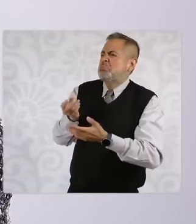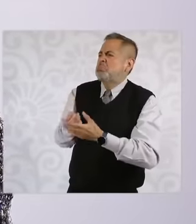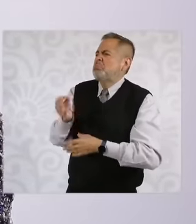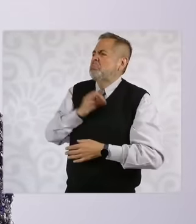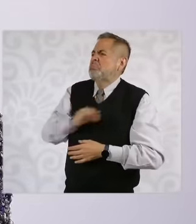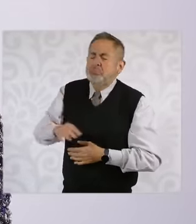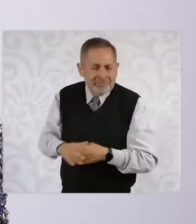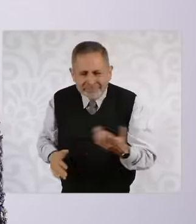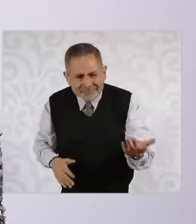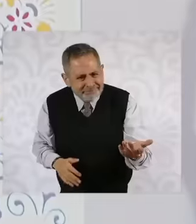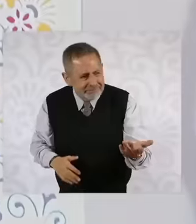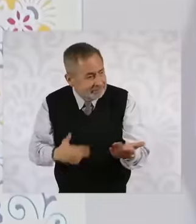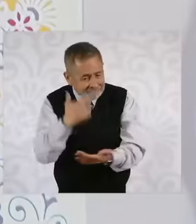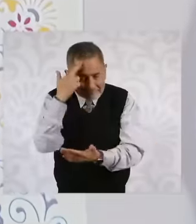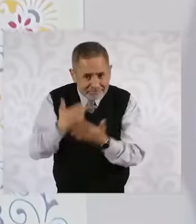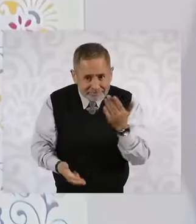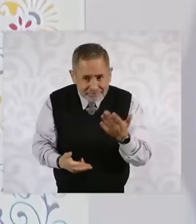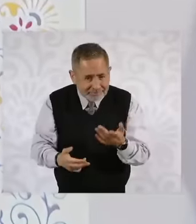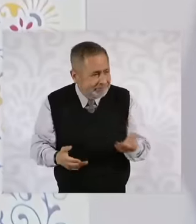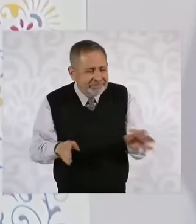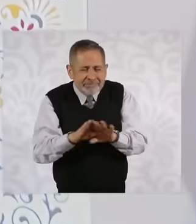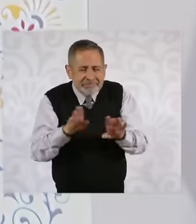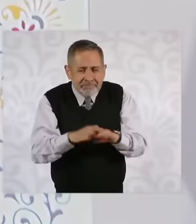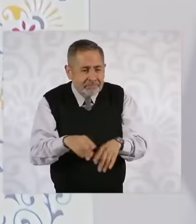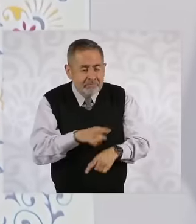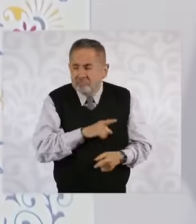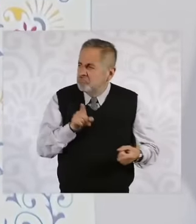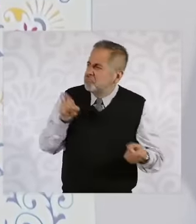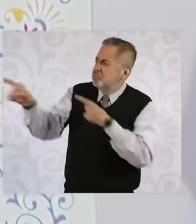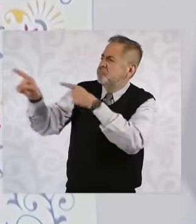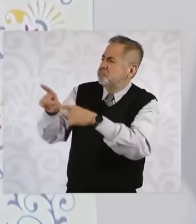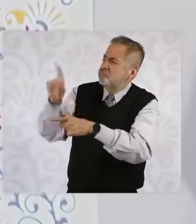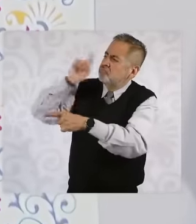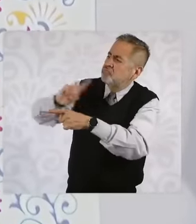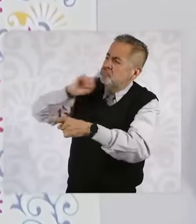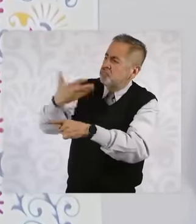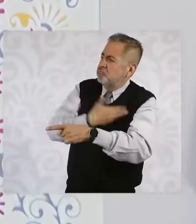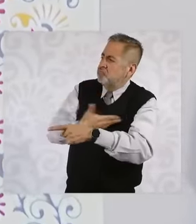are trying to say that the president is in contempt when the first Those who